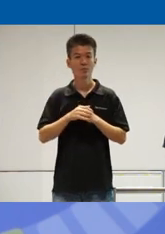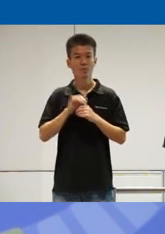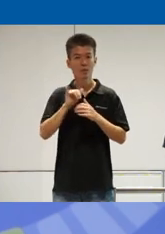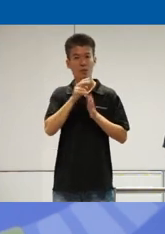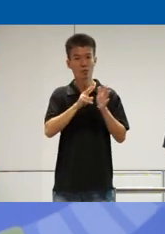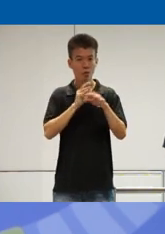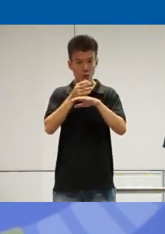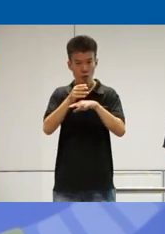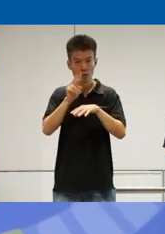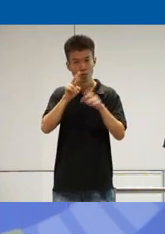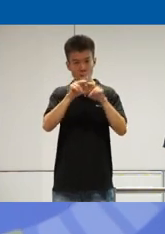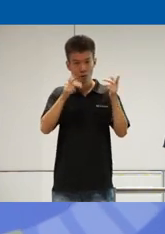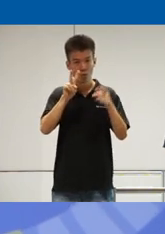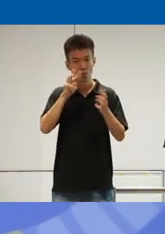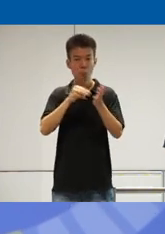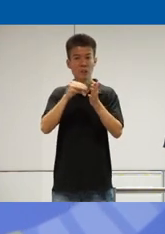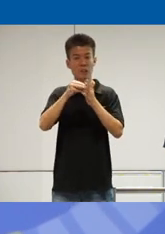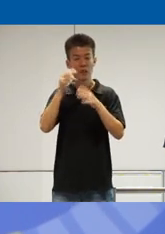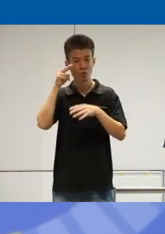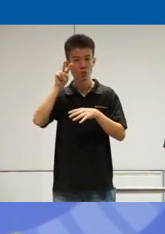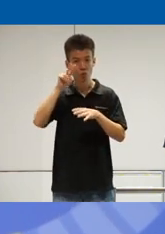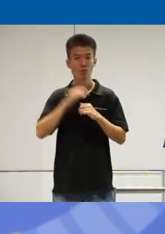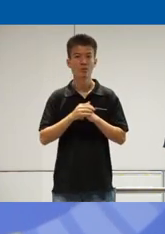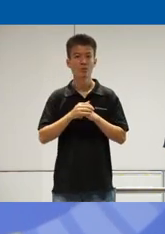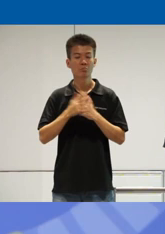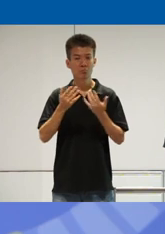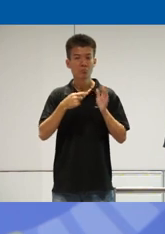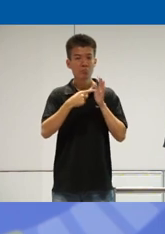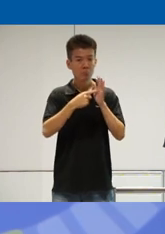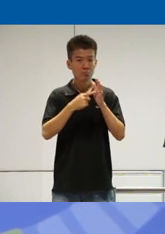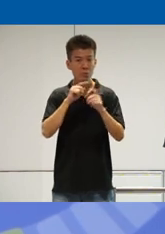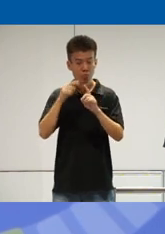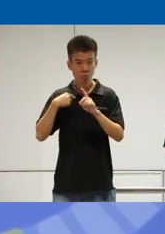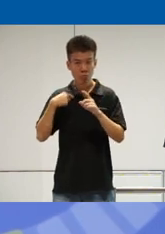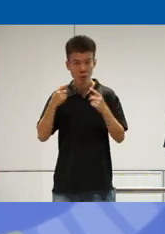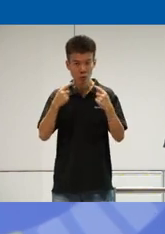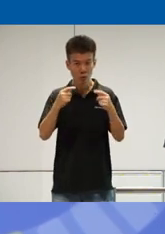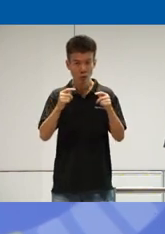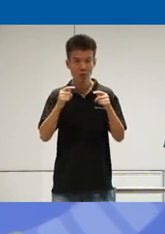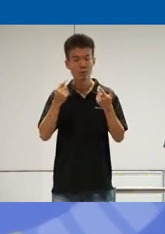two platforms has 2 million views and it it just goes to show you know when we try to uh understand